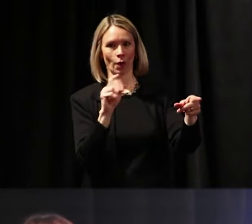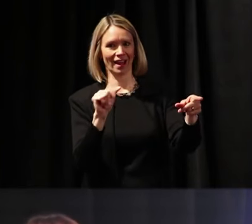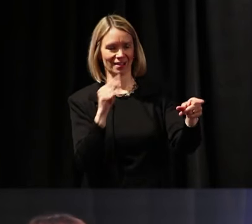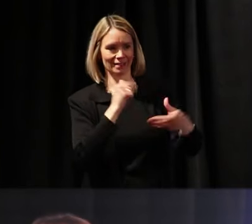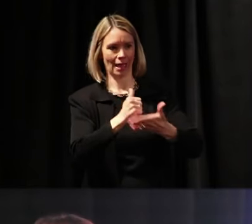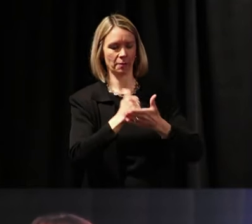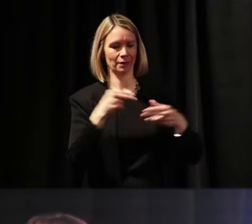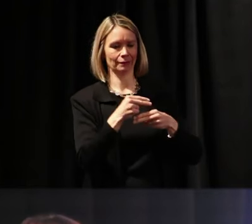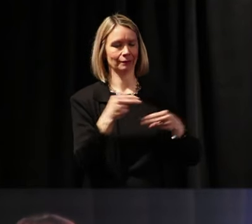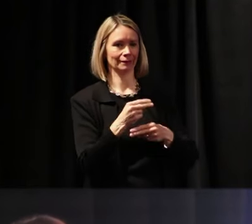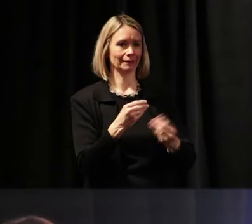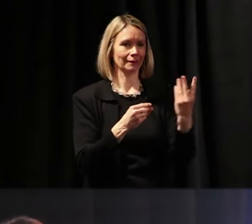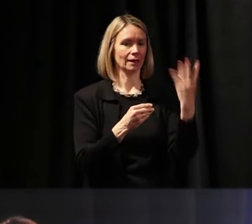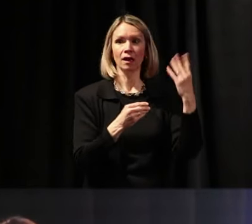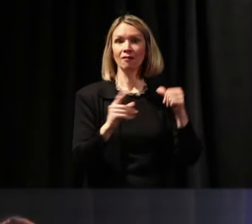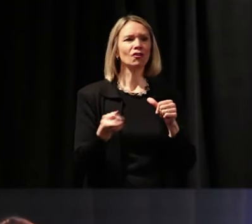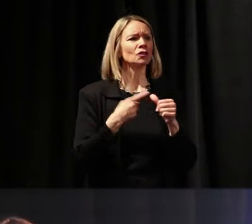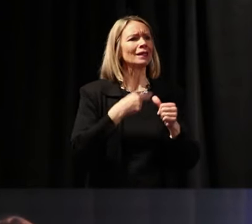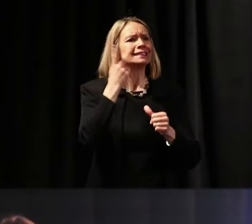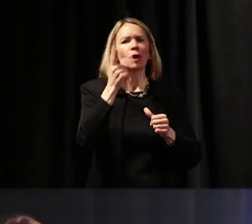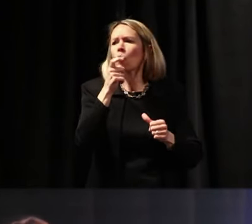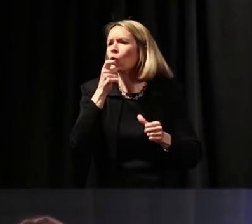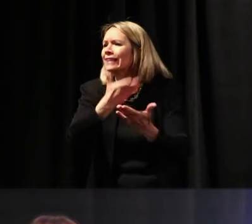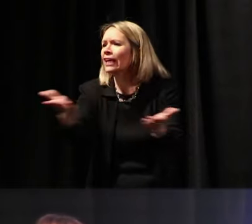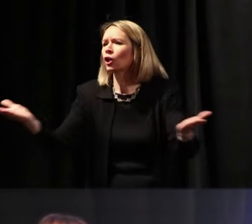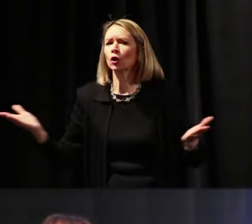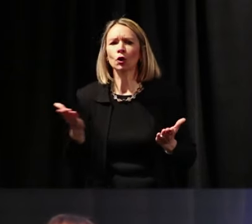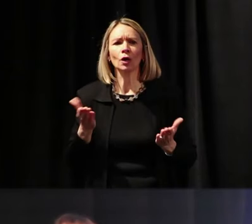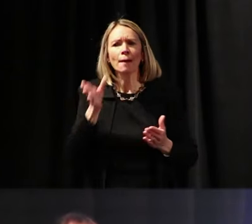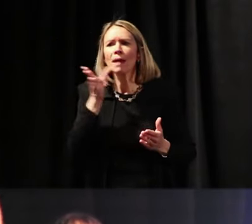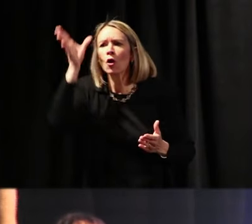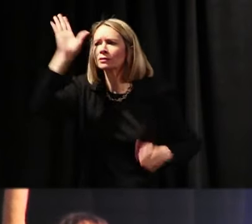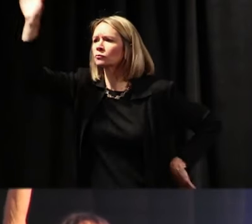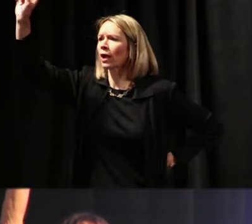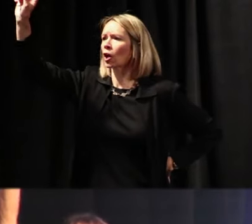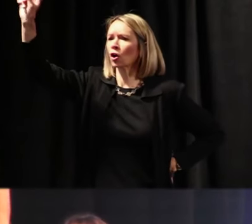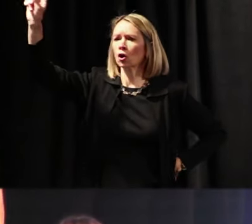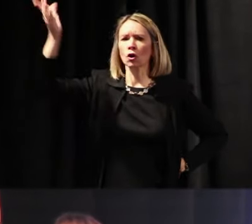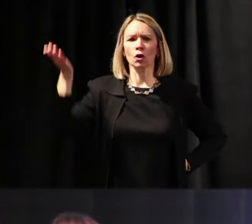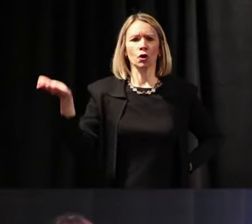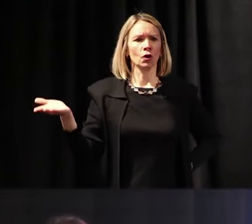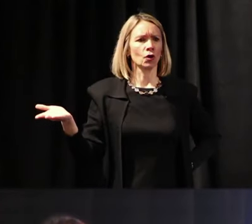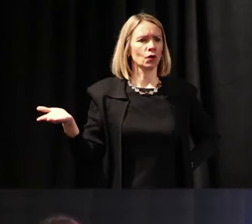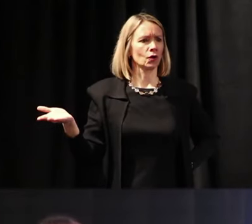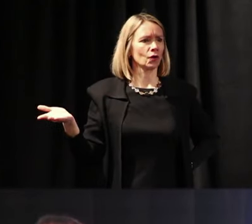First we need to figure out who's here. We have parents. Who are the parents?